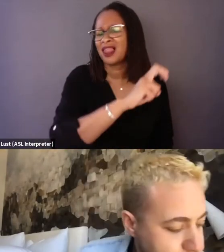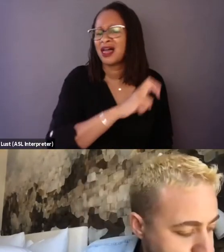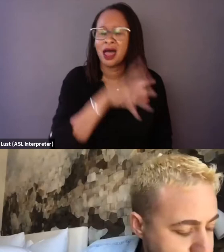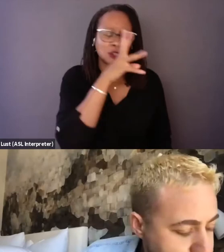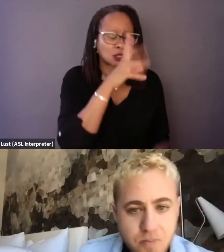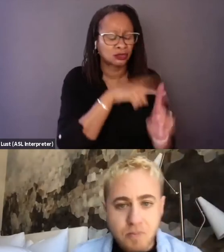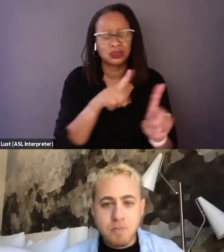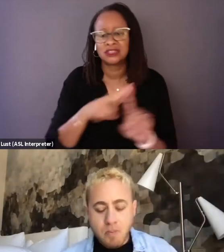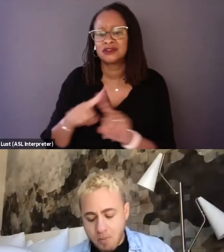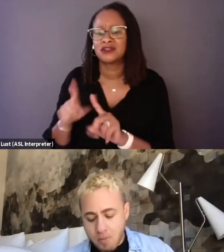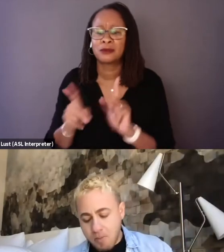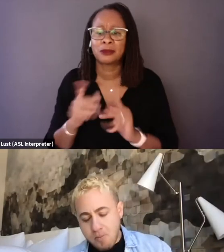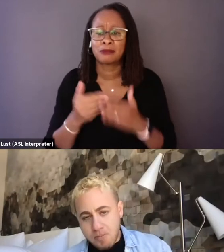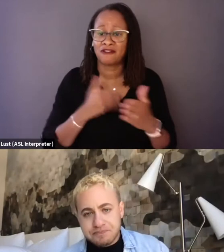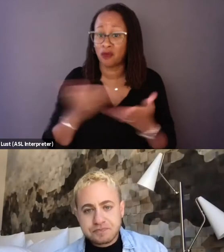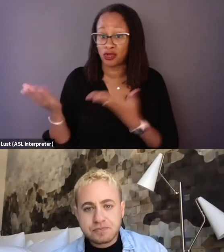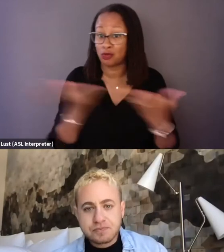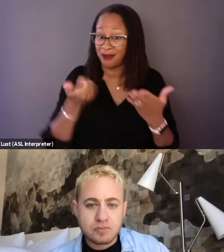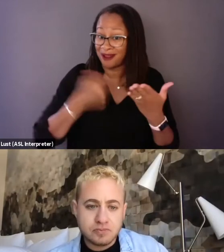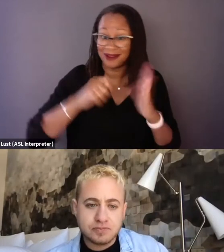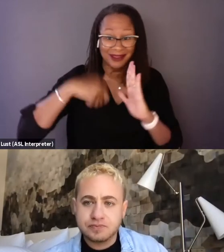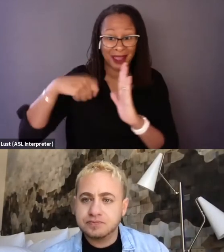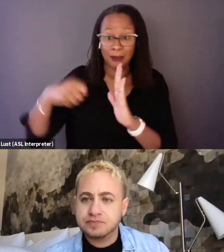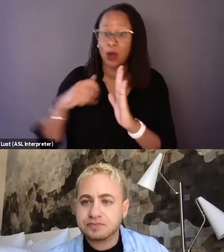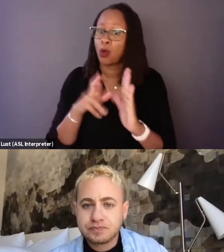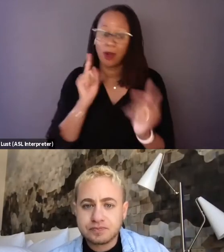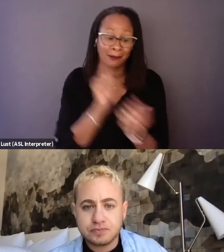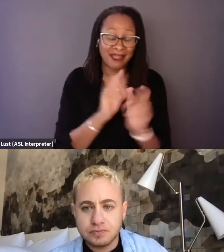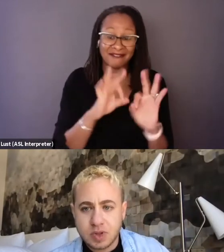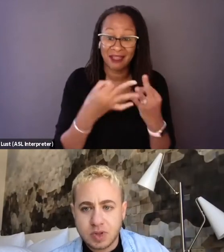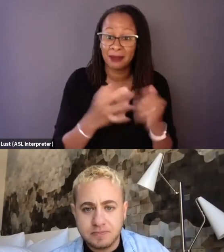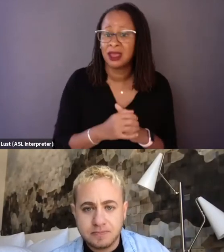before you even brought in a camera. Could you give us a little bit more details